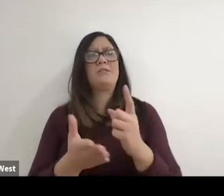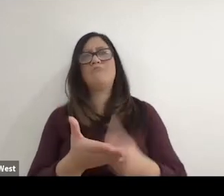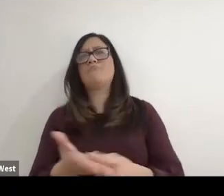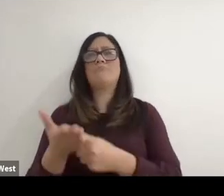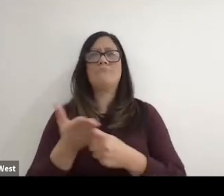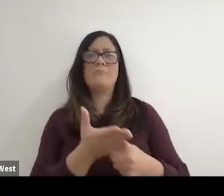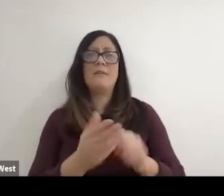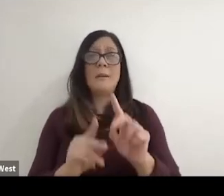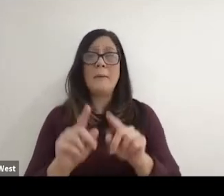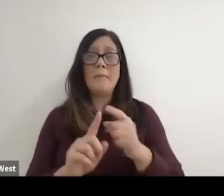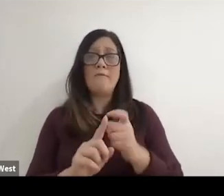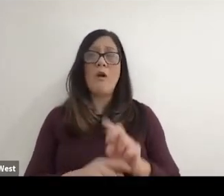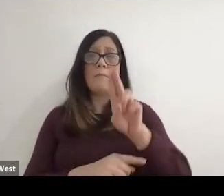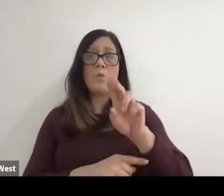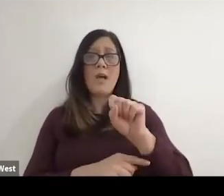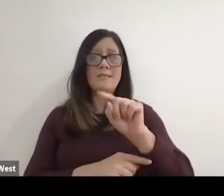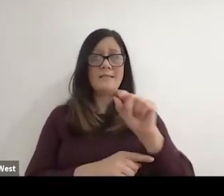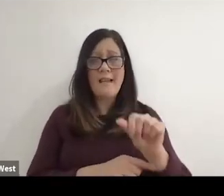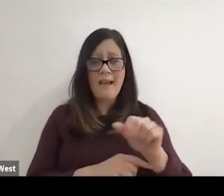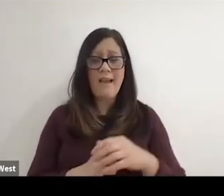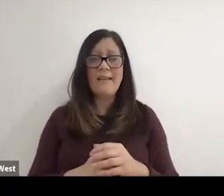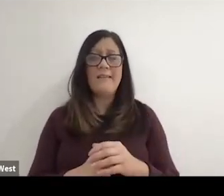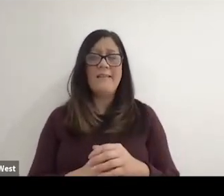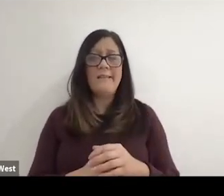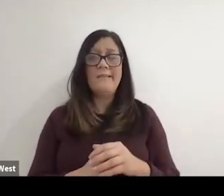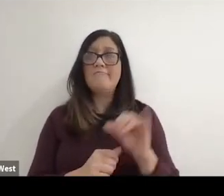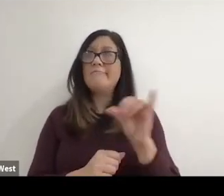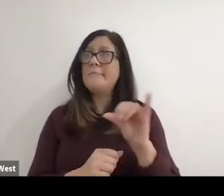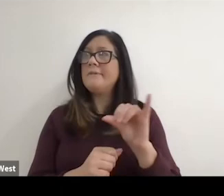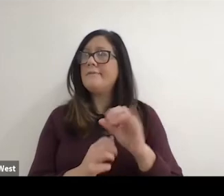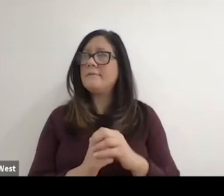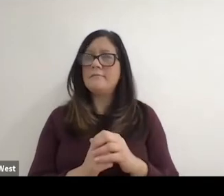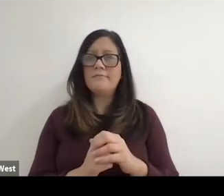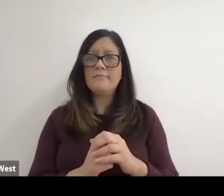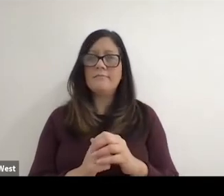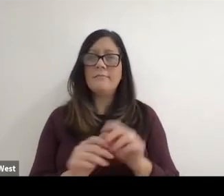An we had people from the USTA and even had.